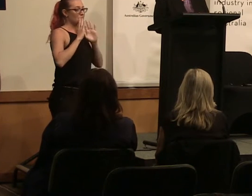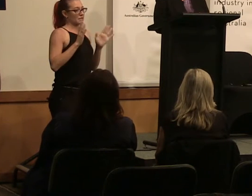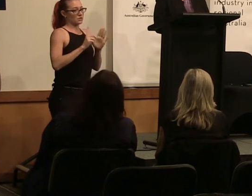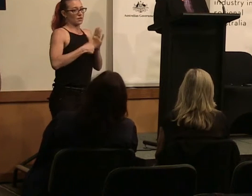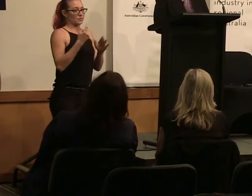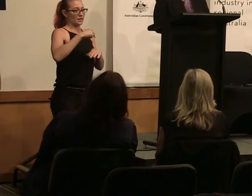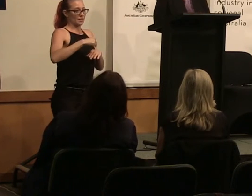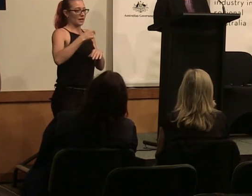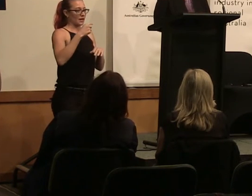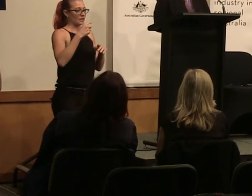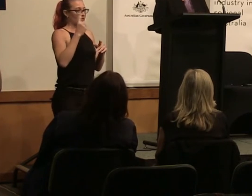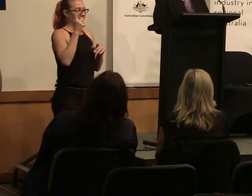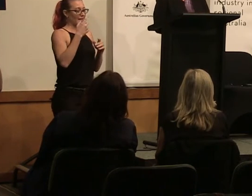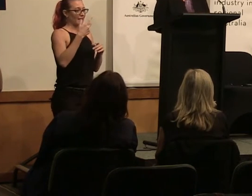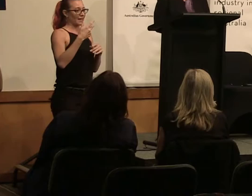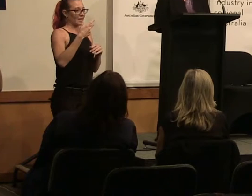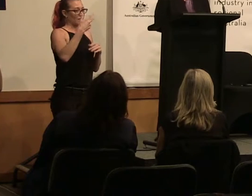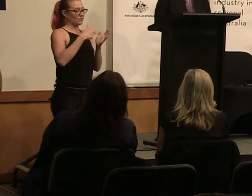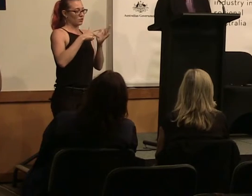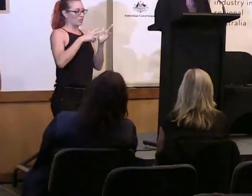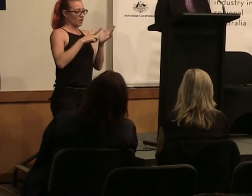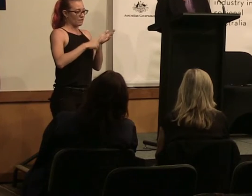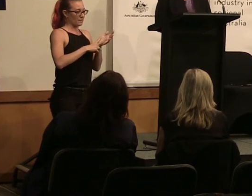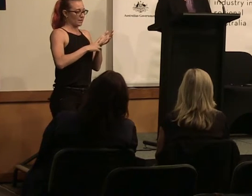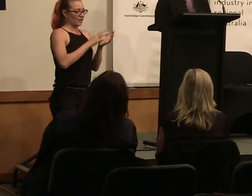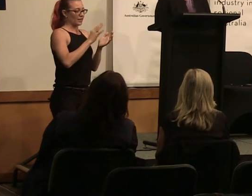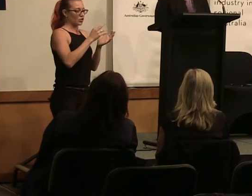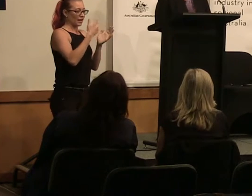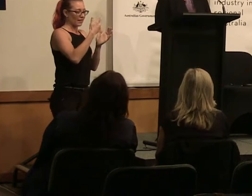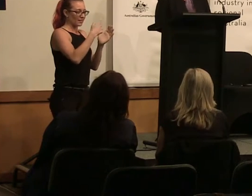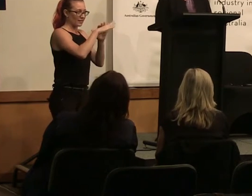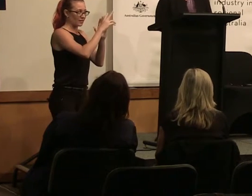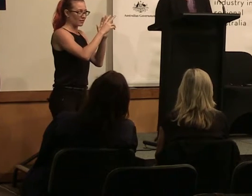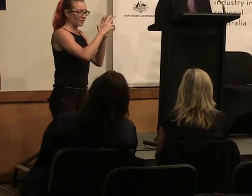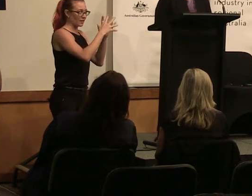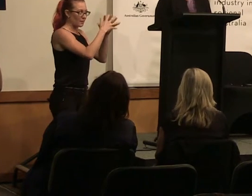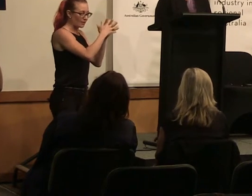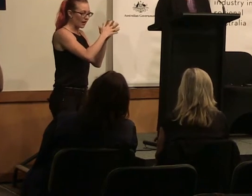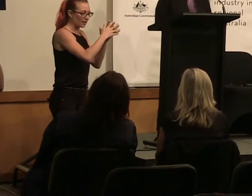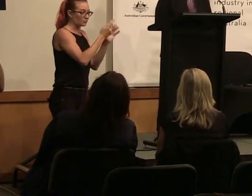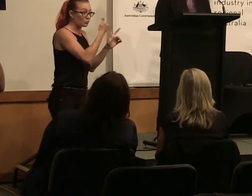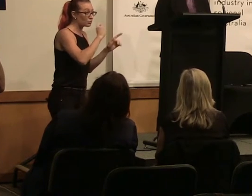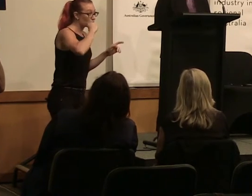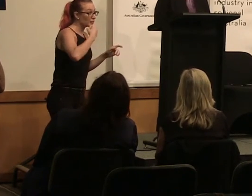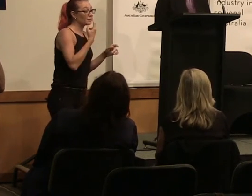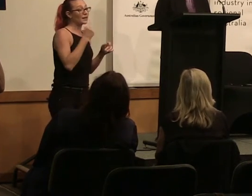of November, it's not the 8th of November in America but it soon will be. This has been one of the most